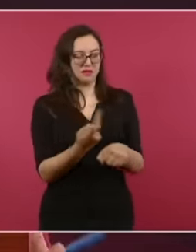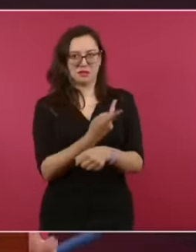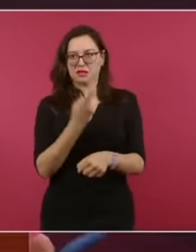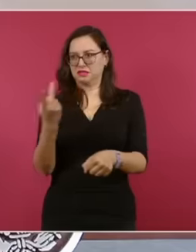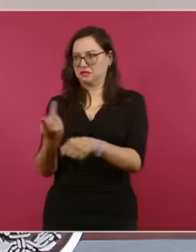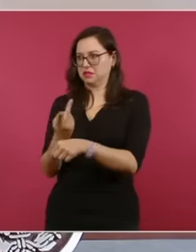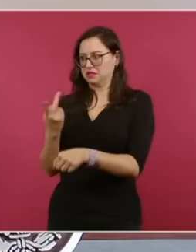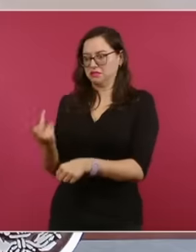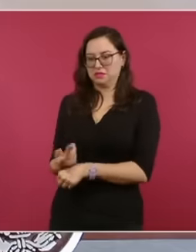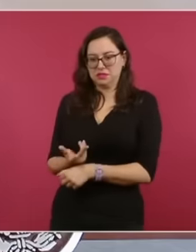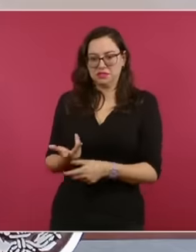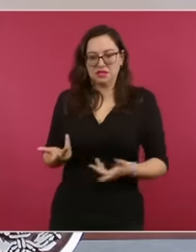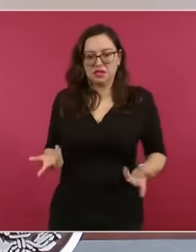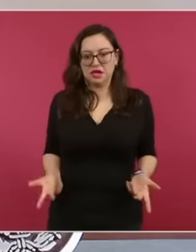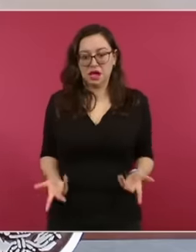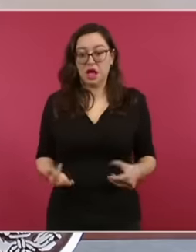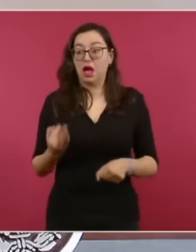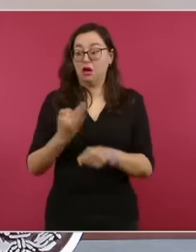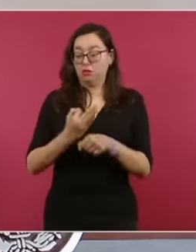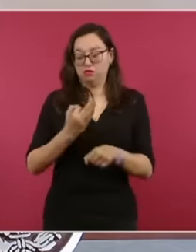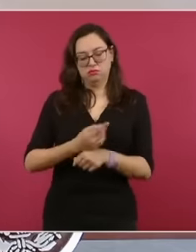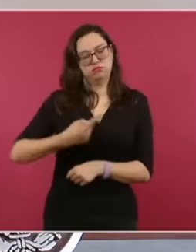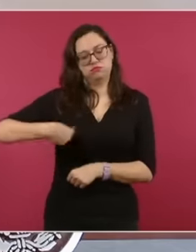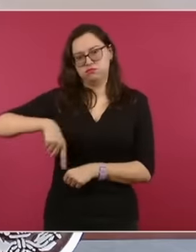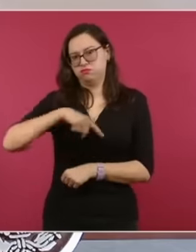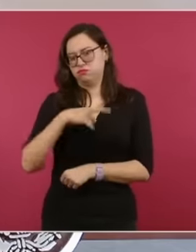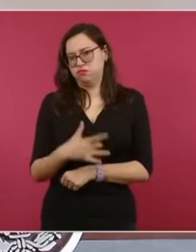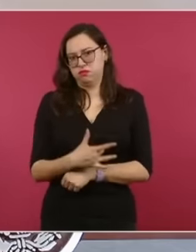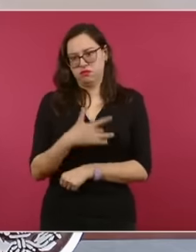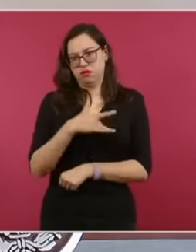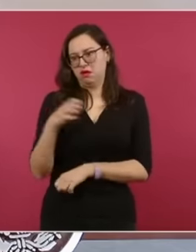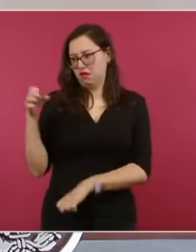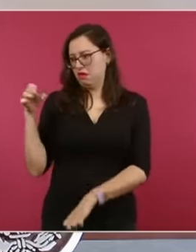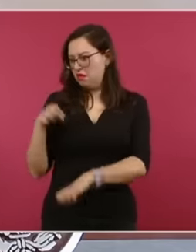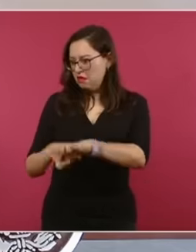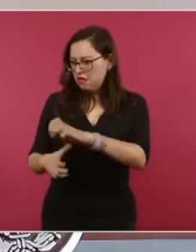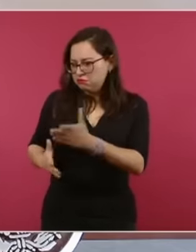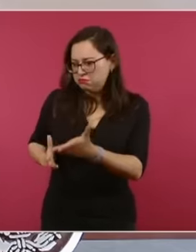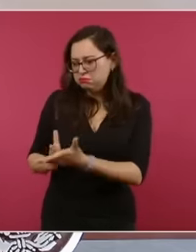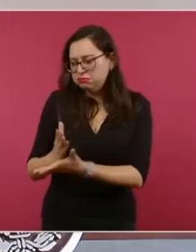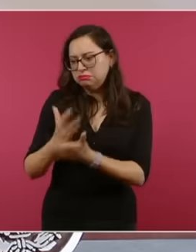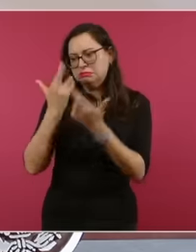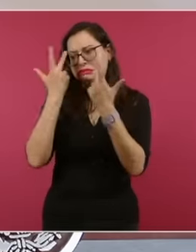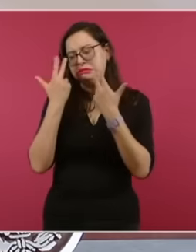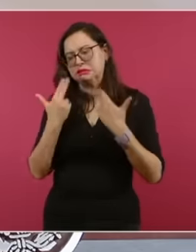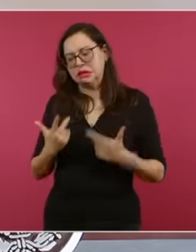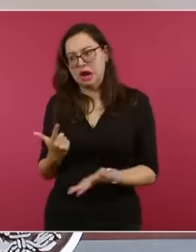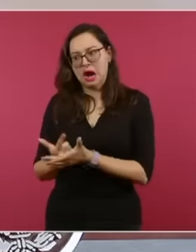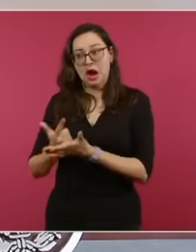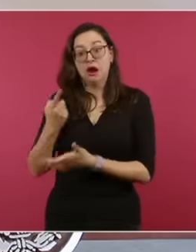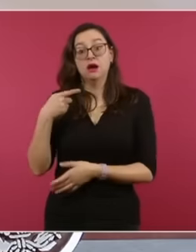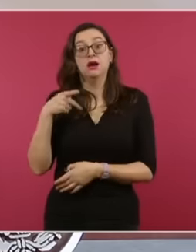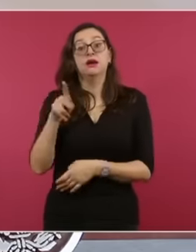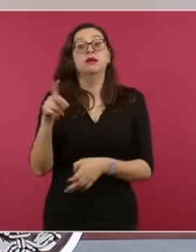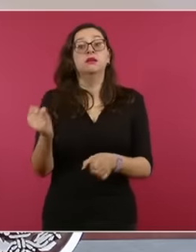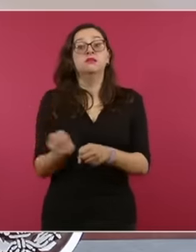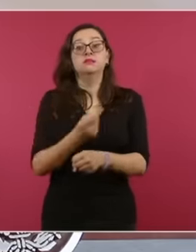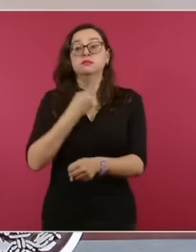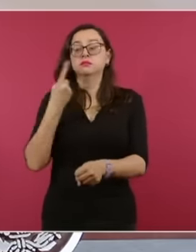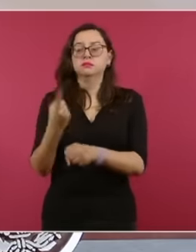have as a country. independent sovereign in the face of the international legal system on the one hand and on the